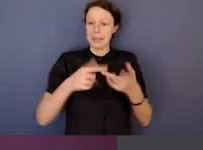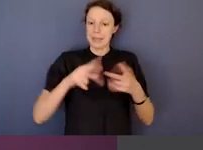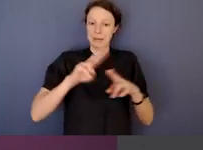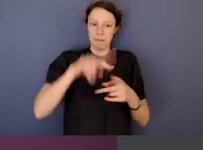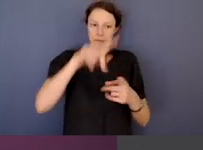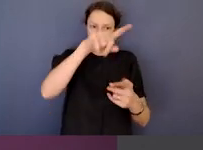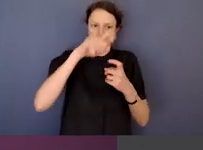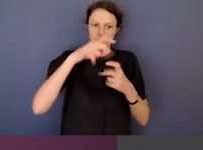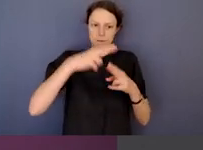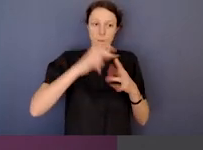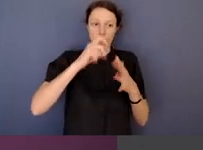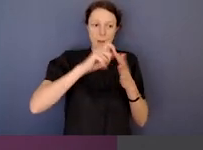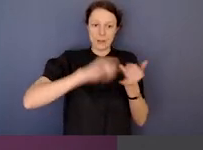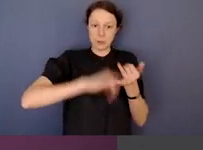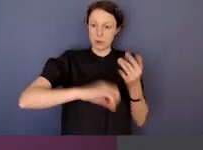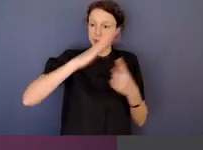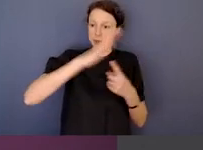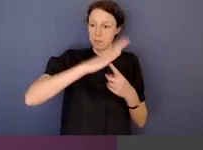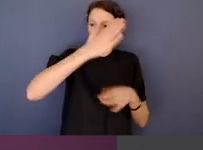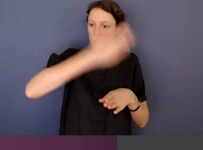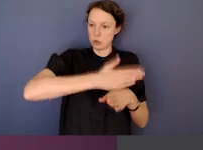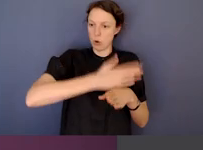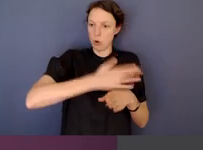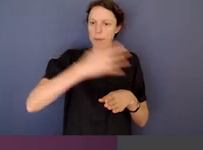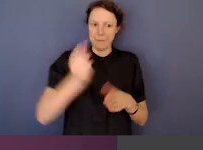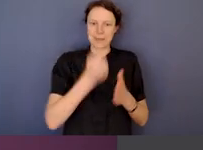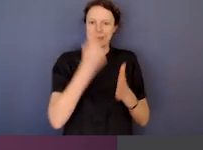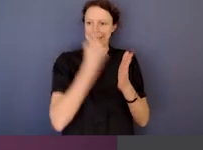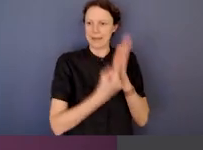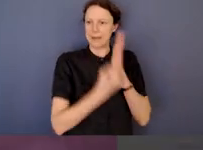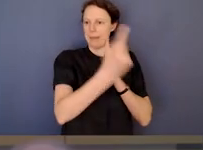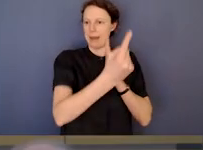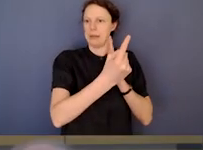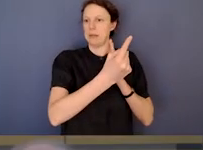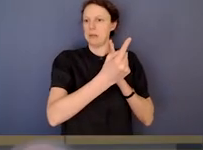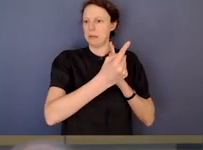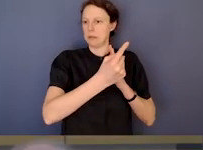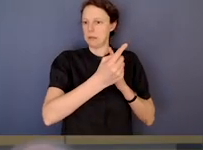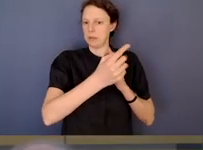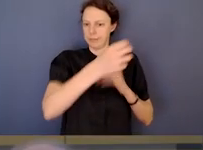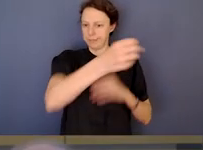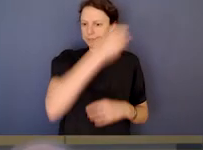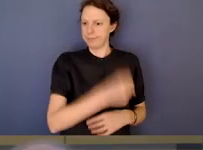appointments right across the the public service. And Stephen?